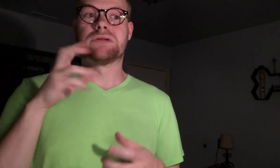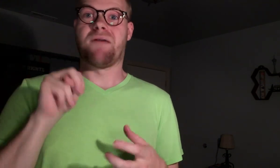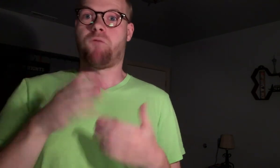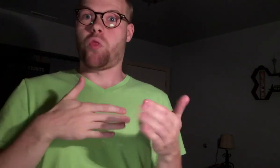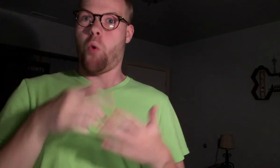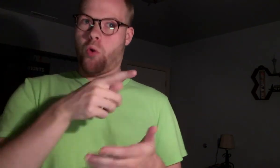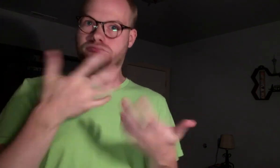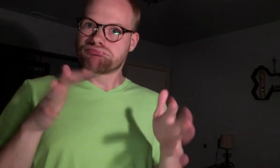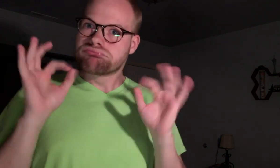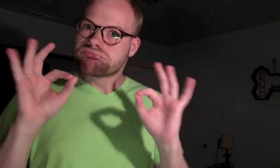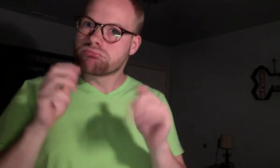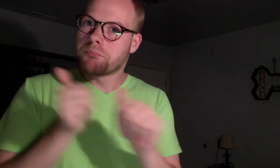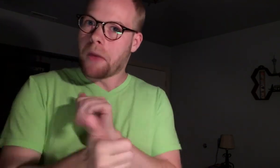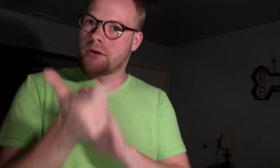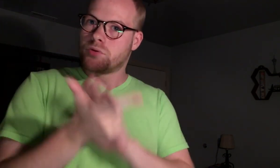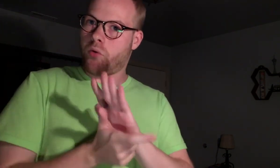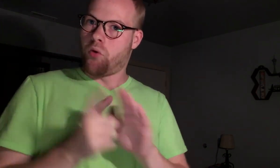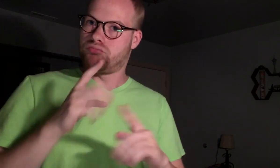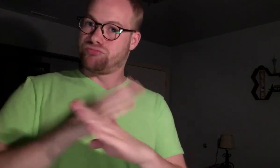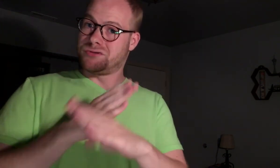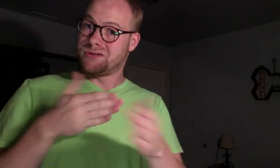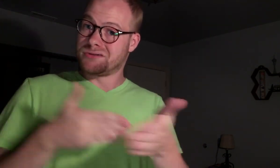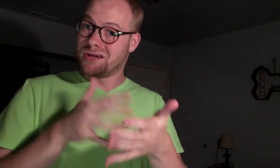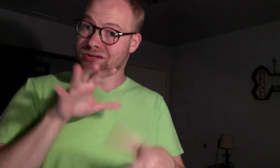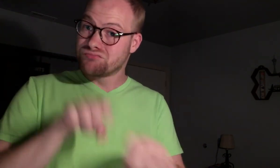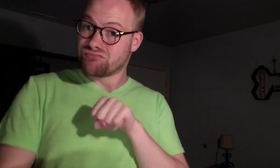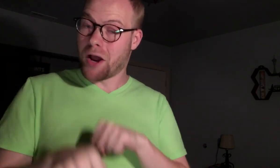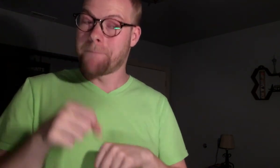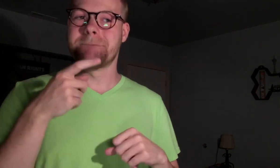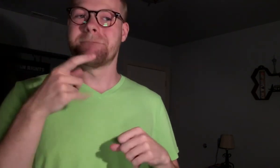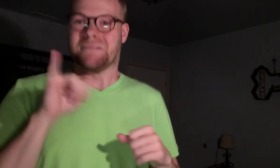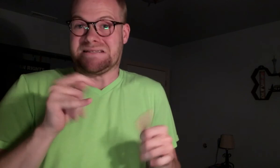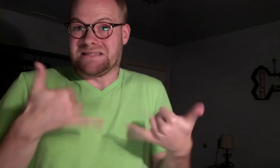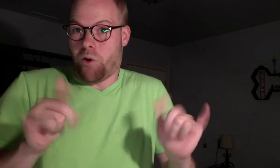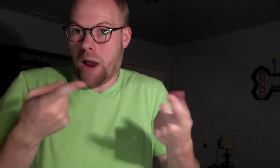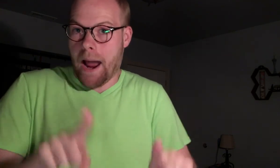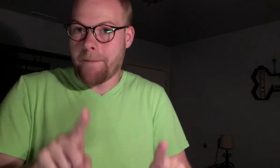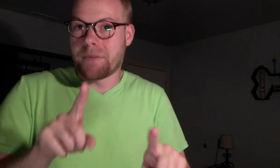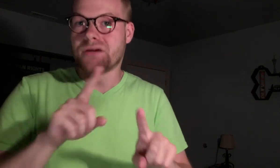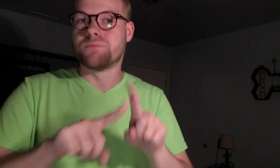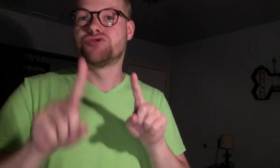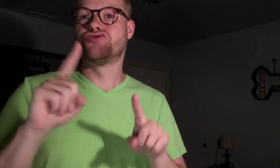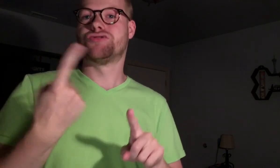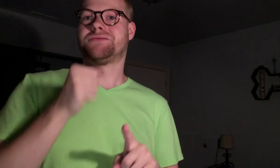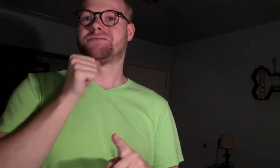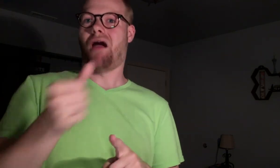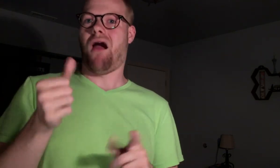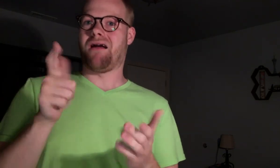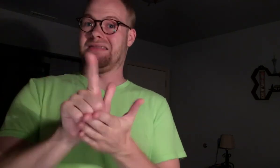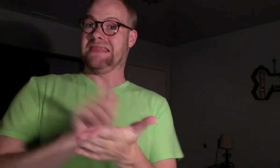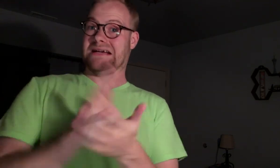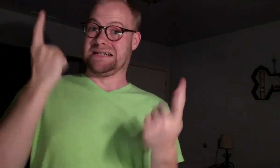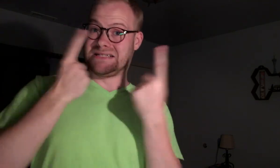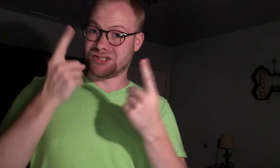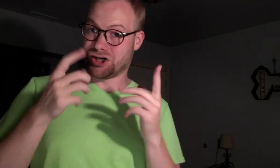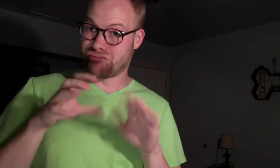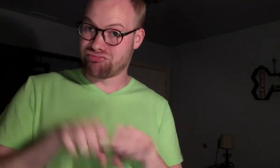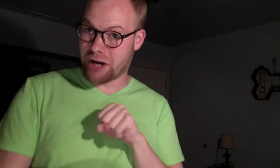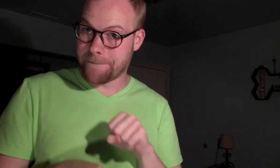Even though it's great that they passed a law to protect against rape, it still happens. But it's just not legally considered rape.